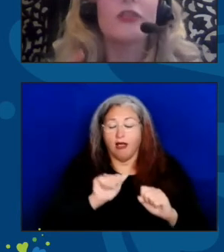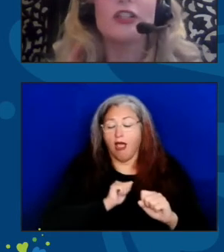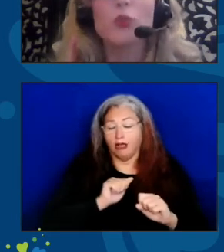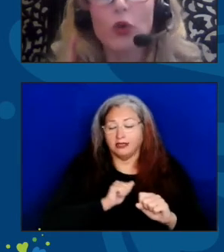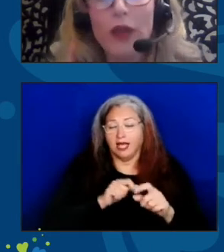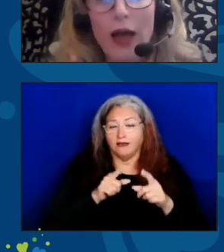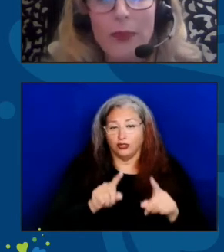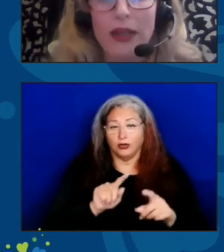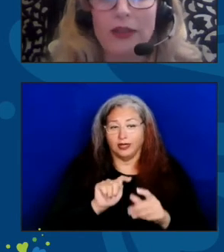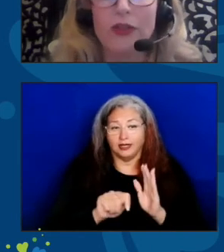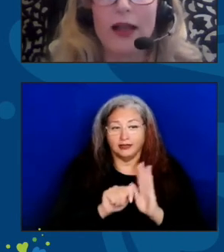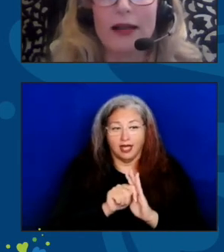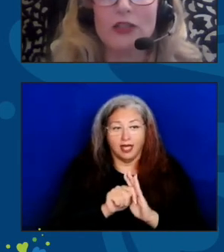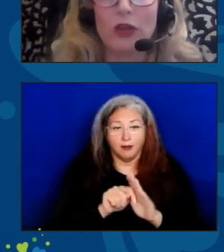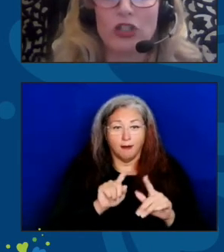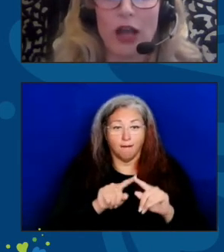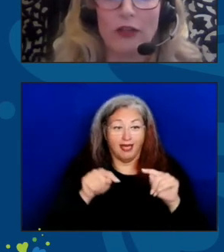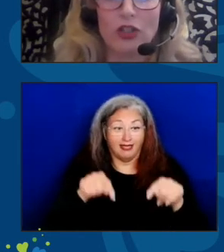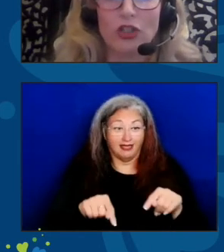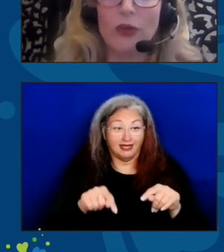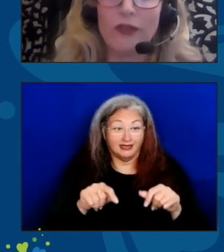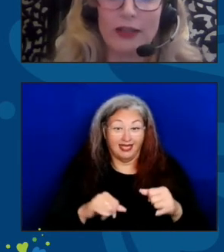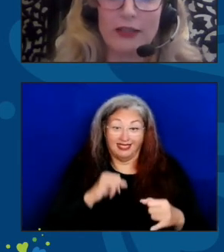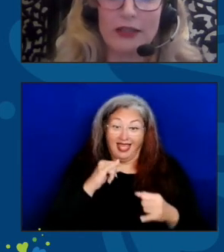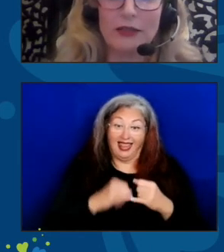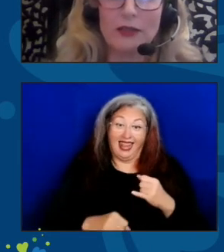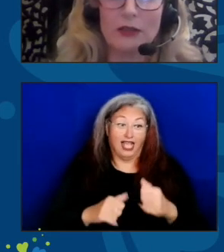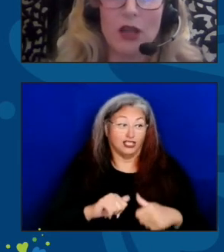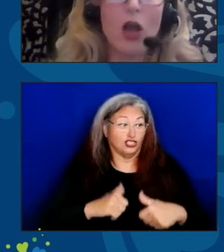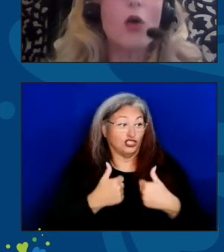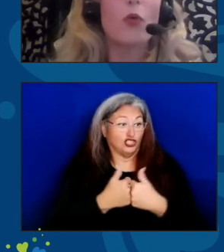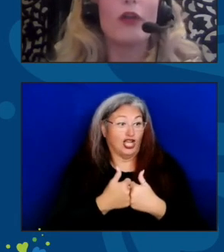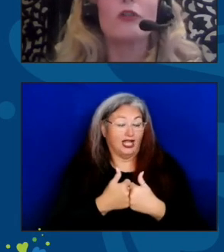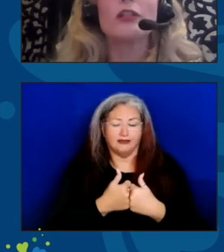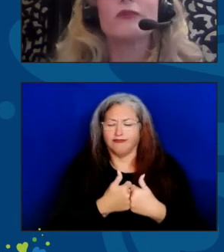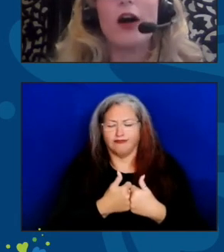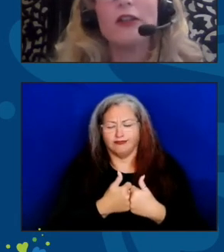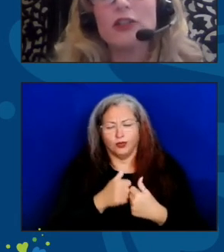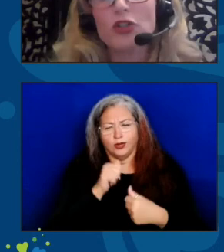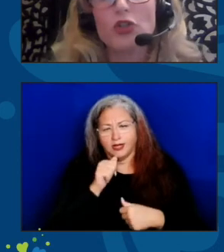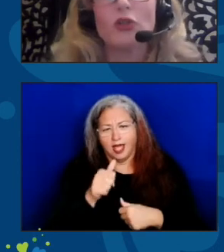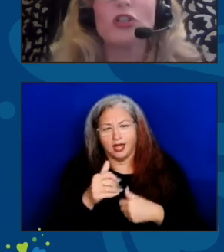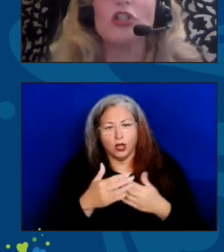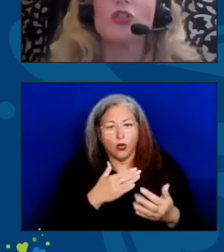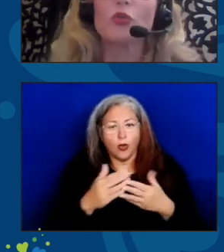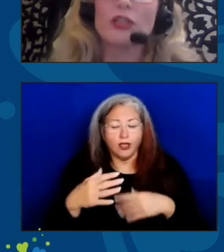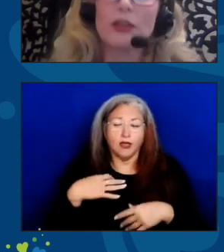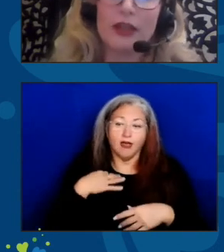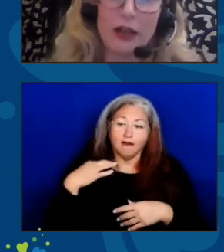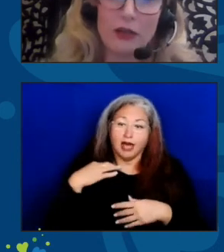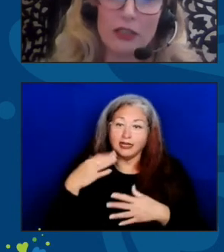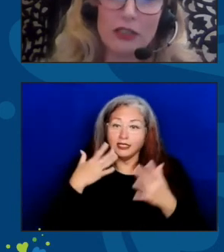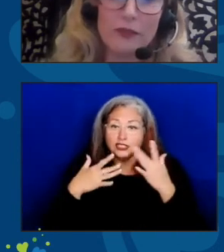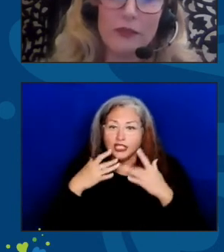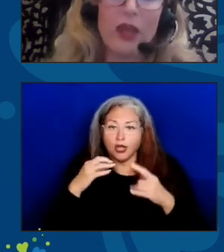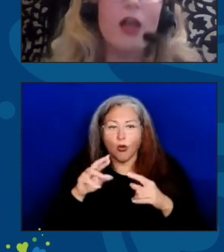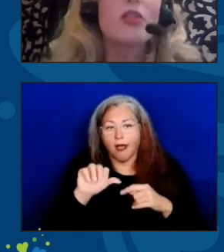This will not be the last great challenge that we face, whether it's volunteer shortages or something else.